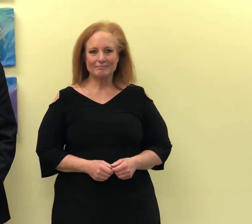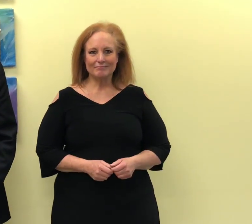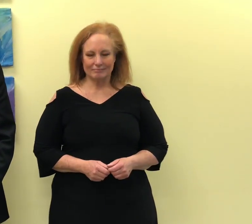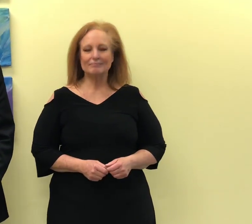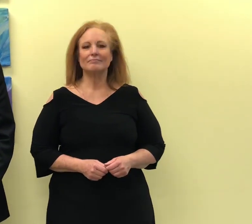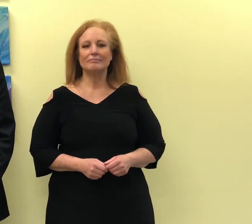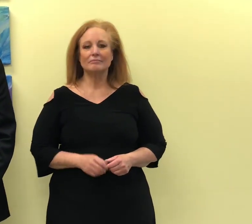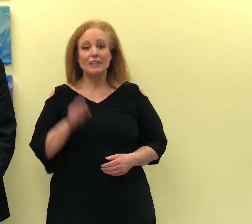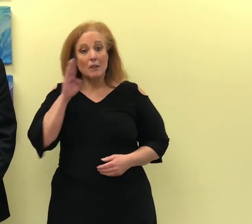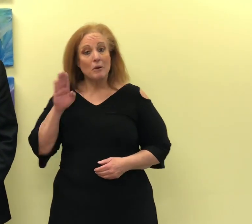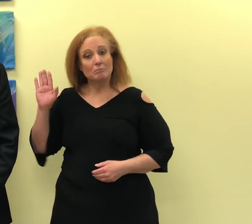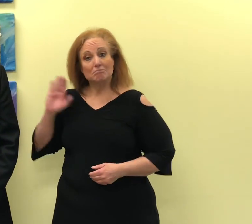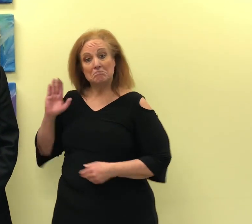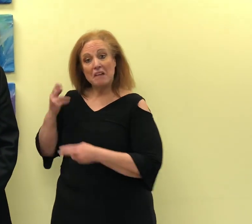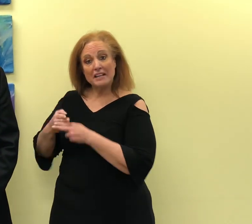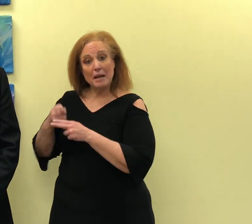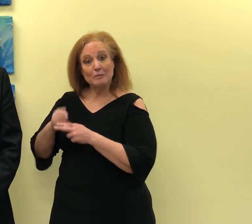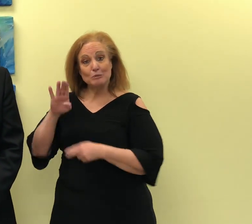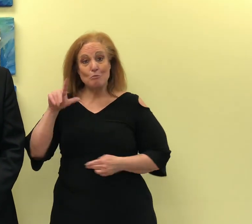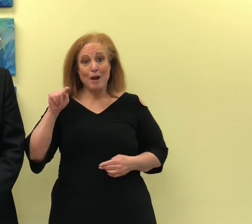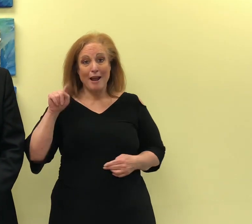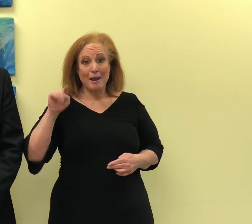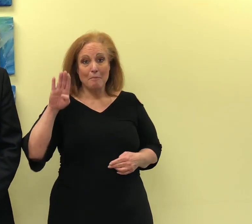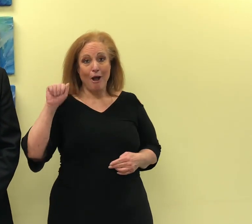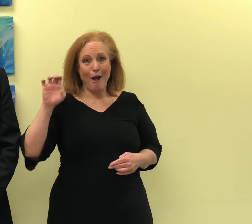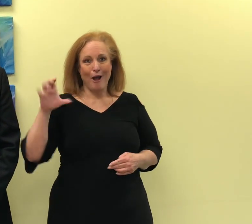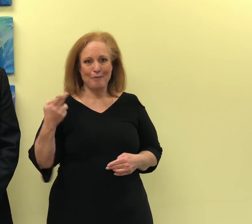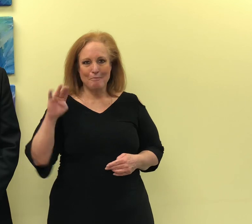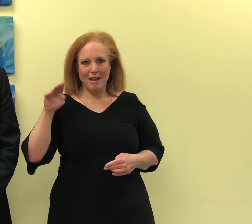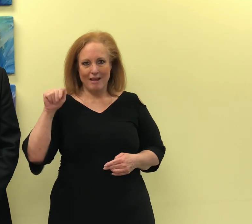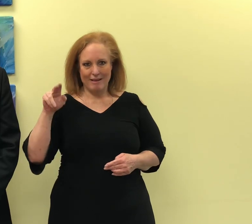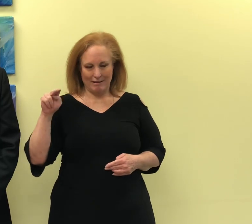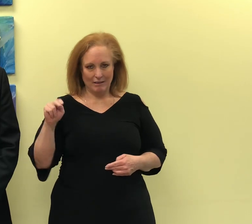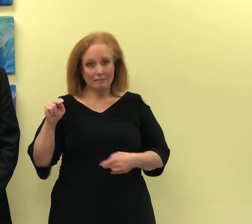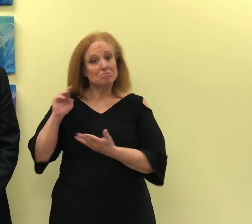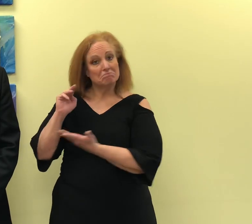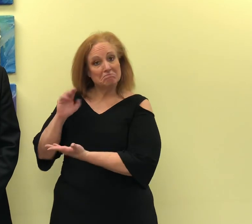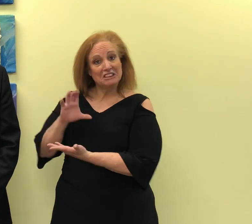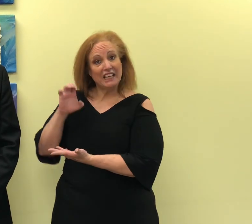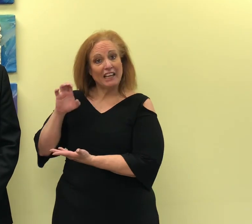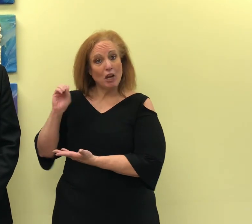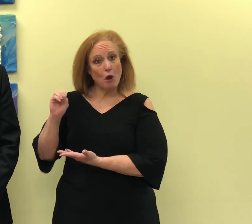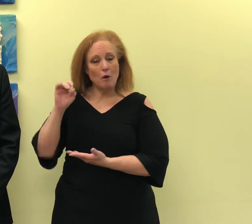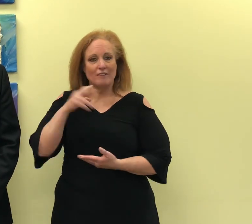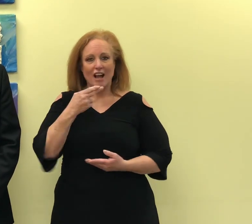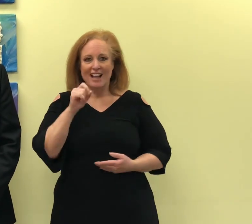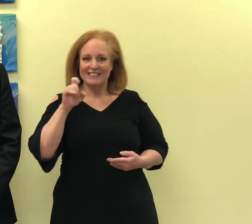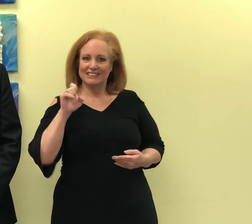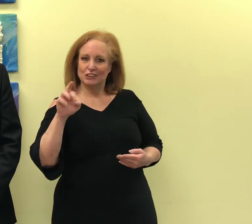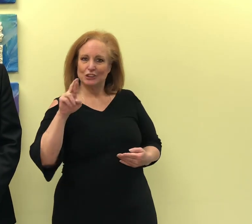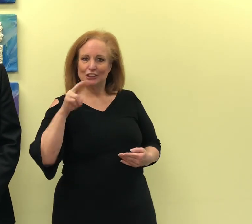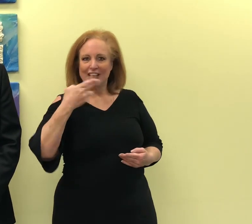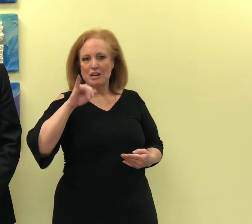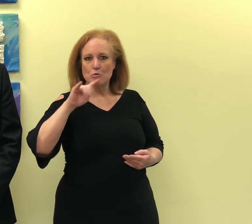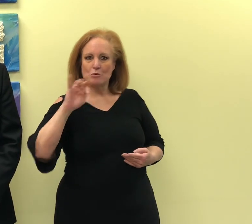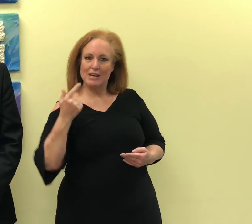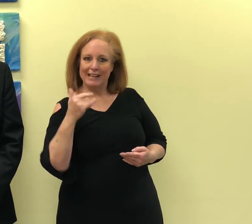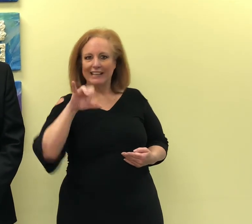Hello. My name is Brett Bachmann and I'm the CEO of Heuser Hearing Institute. We